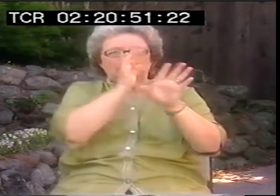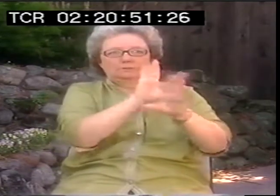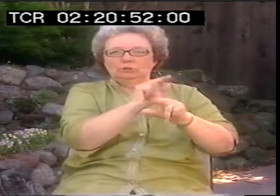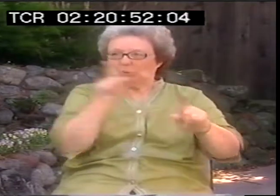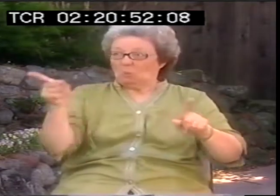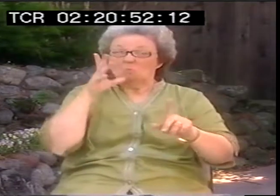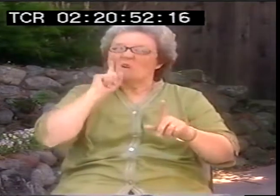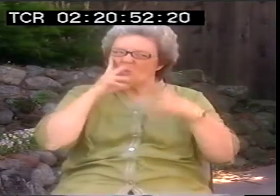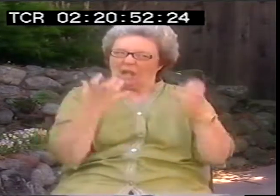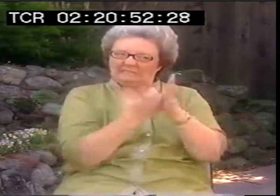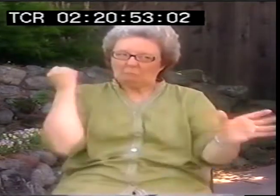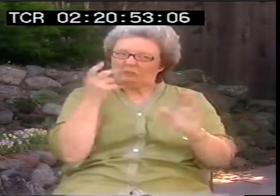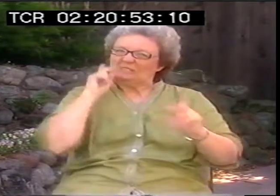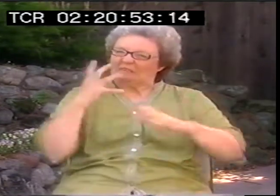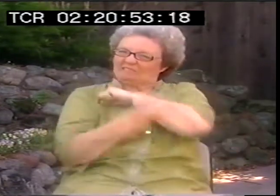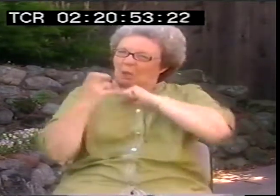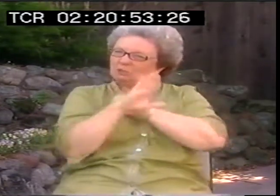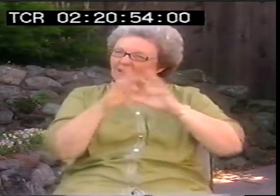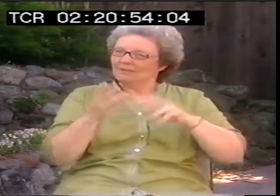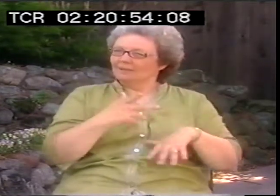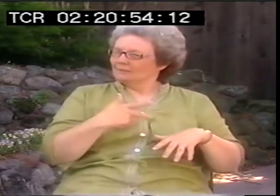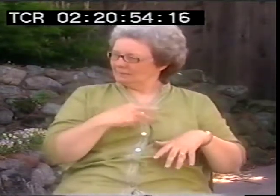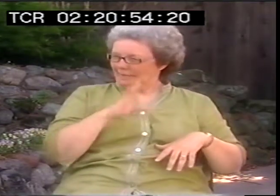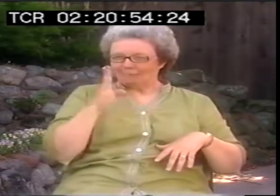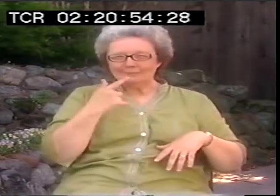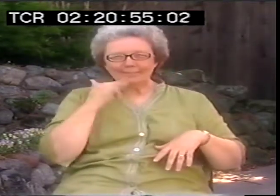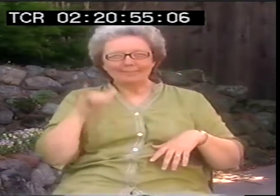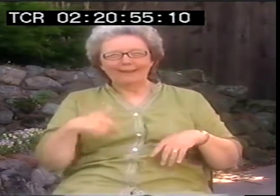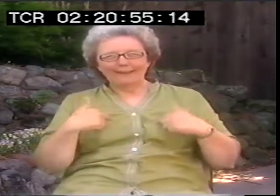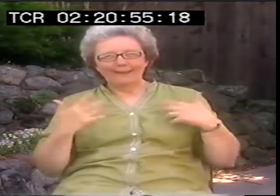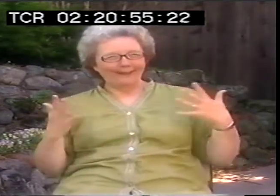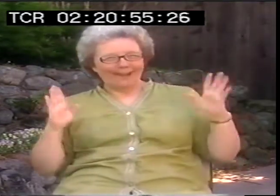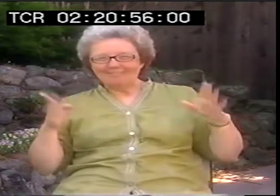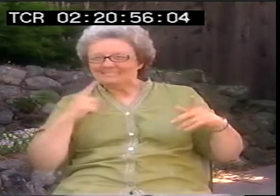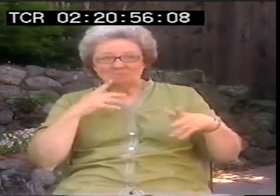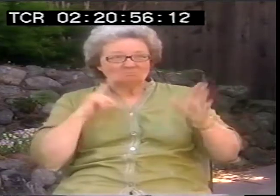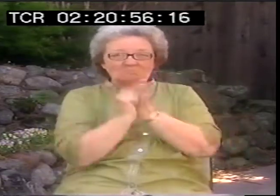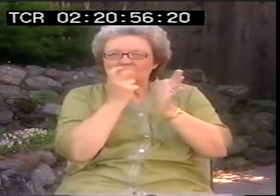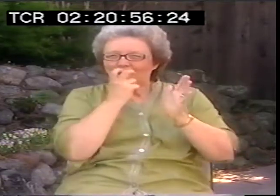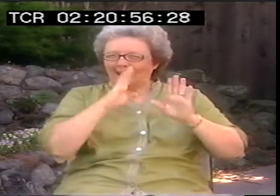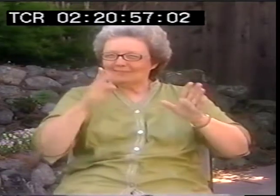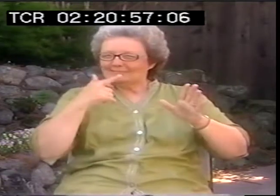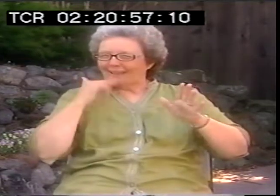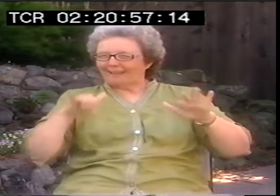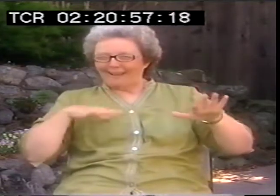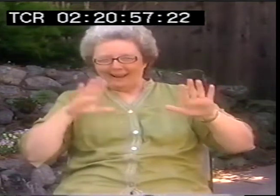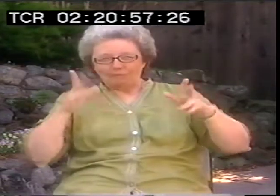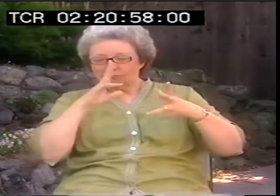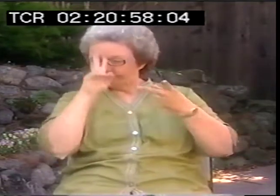Let us have your deaf kid and raise him in the school for the deaf so that they have some deaf culture. That's all we meant.